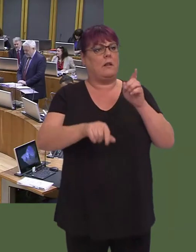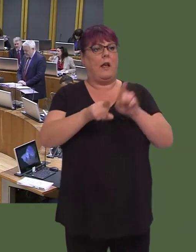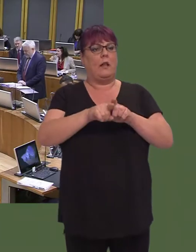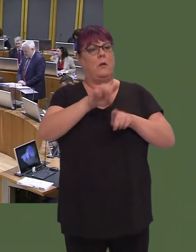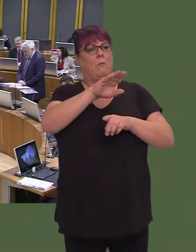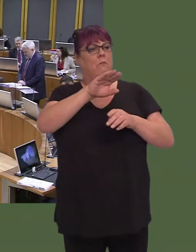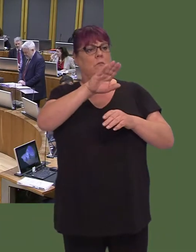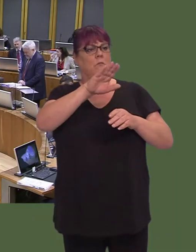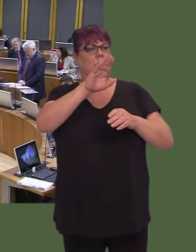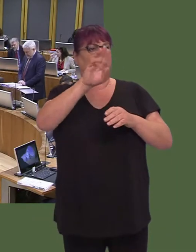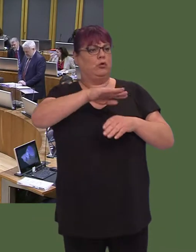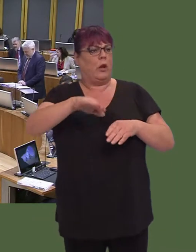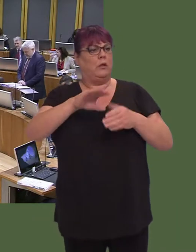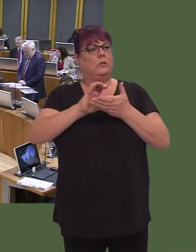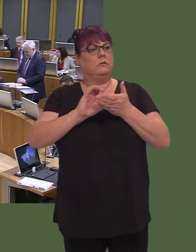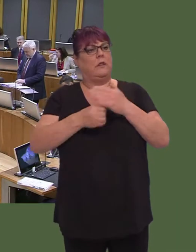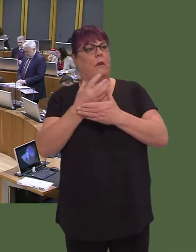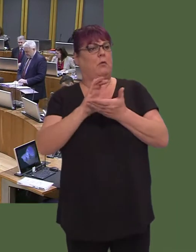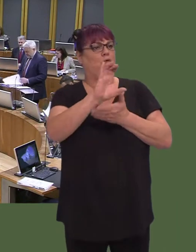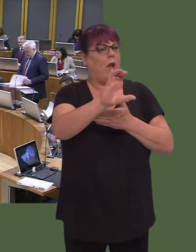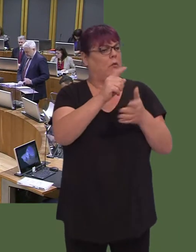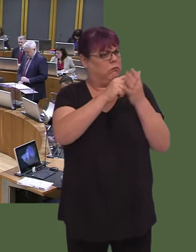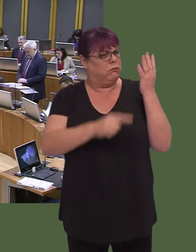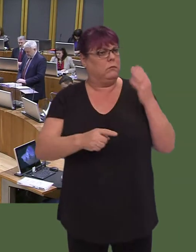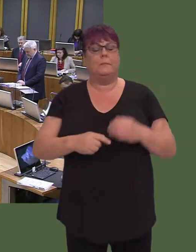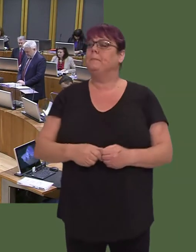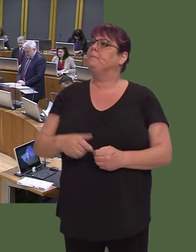Leanne Wood AM: I'd like to return to the matter of free school dinners, First Minister.